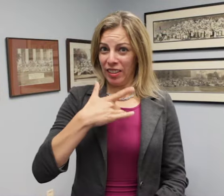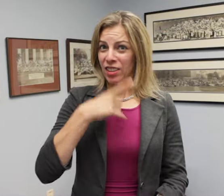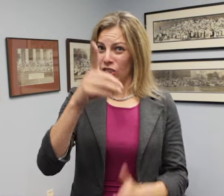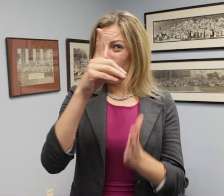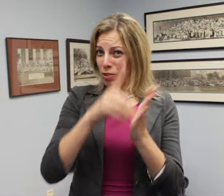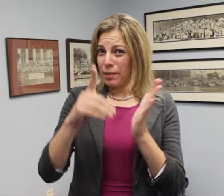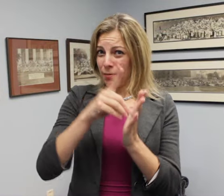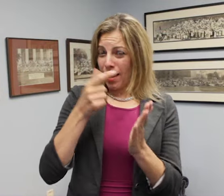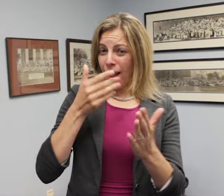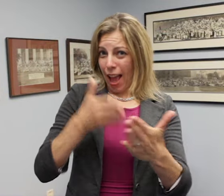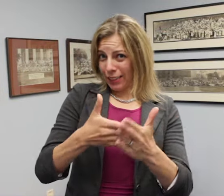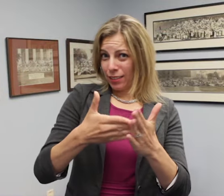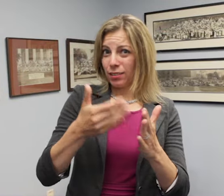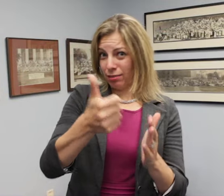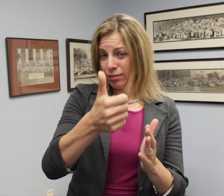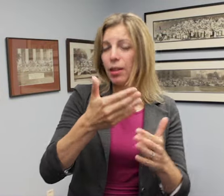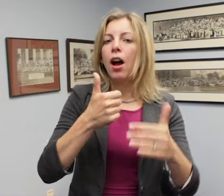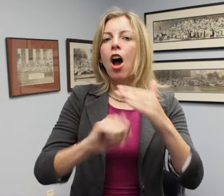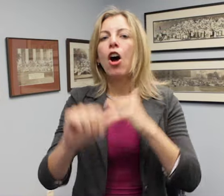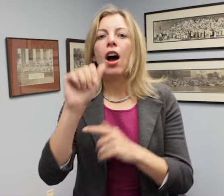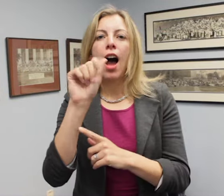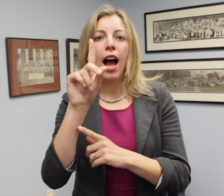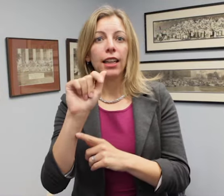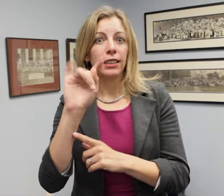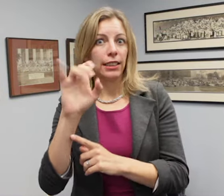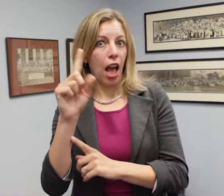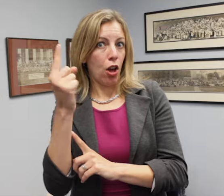If you believe you have been discriminated against by a place of employment